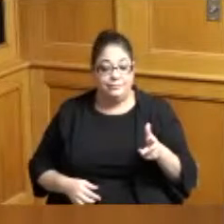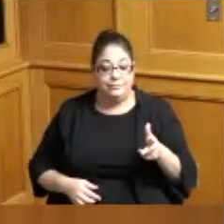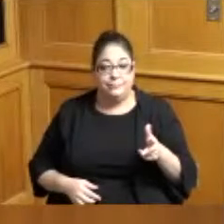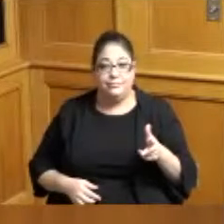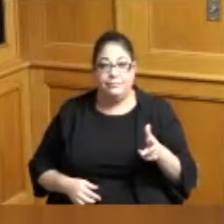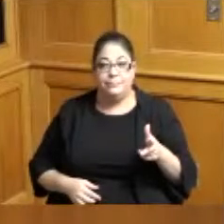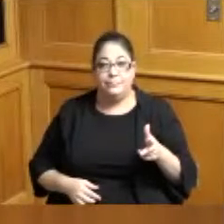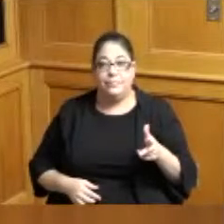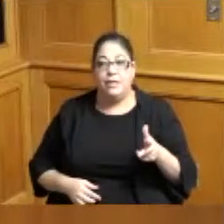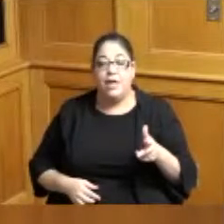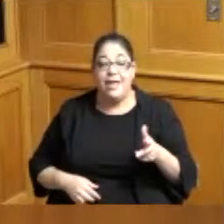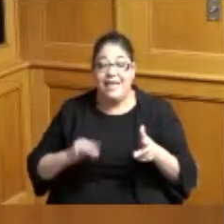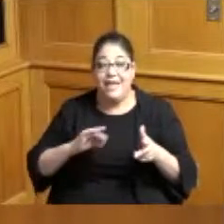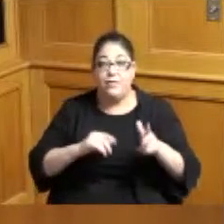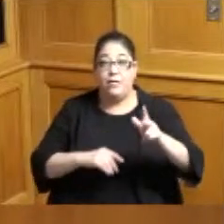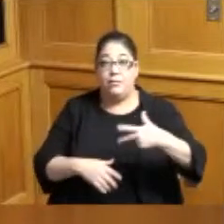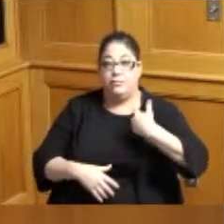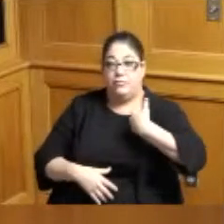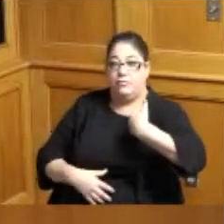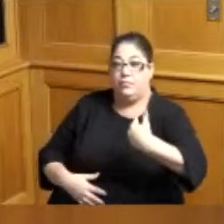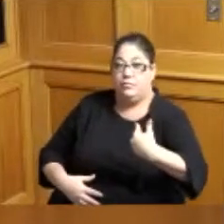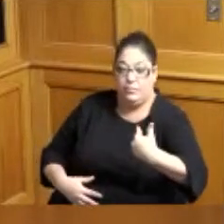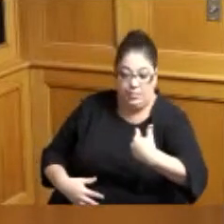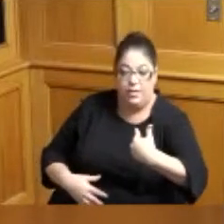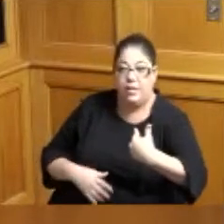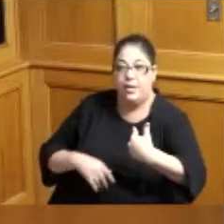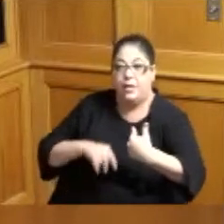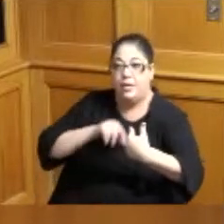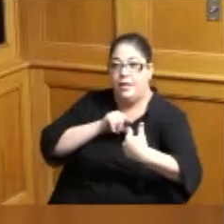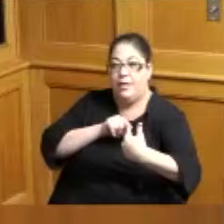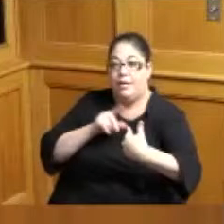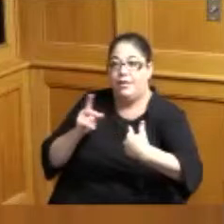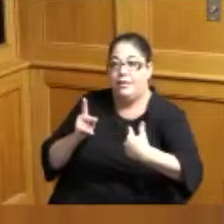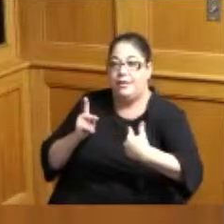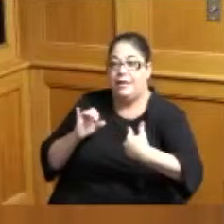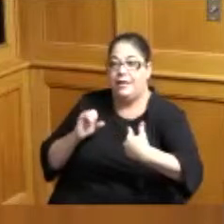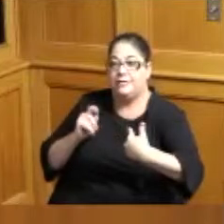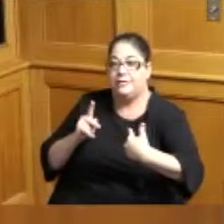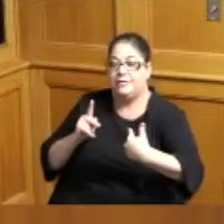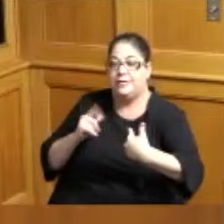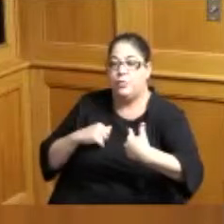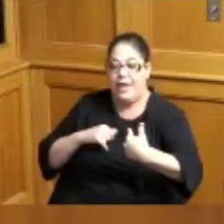aisle and you forget where you park there'll be a kiosk where you can type in your license plate